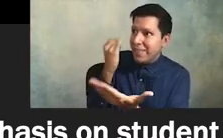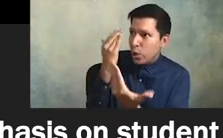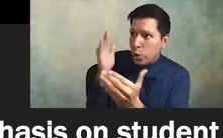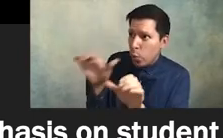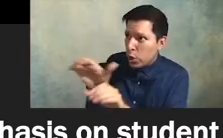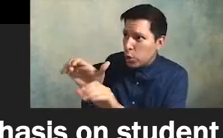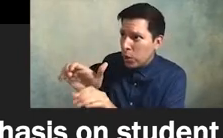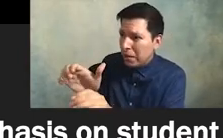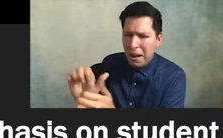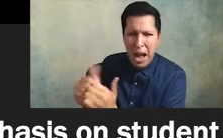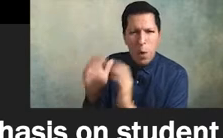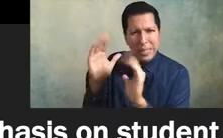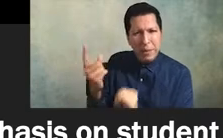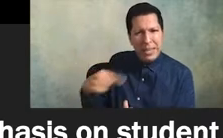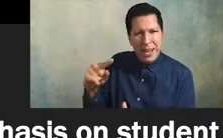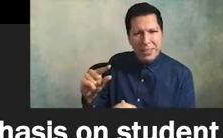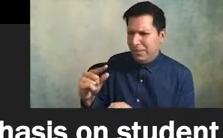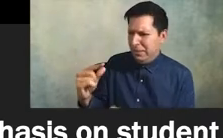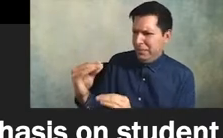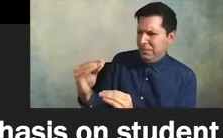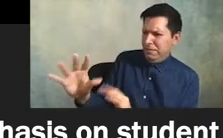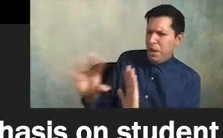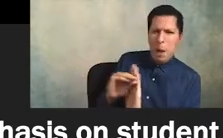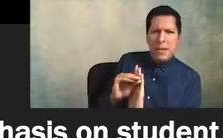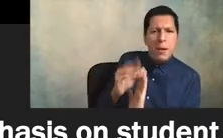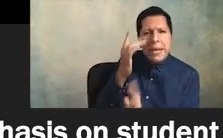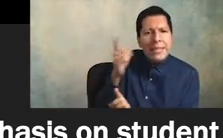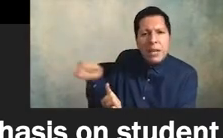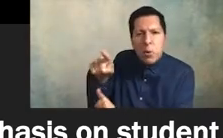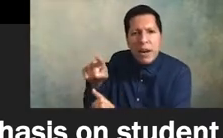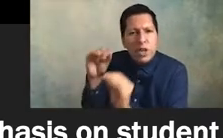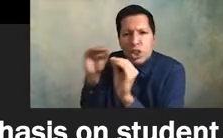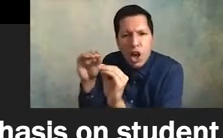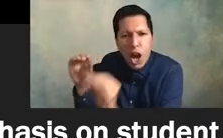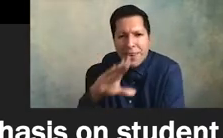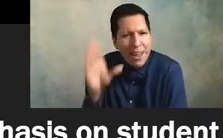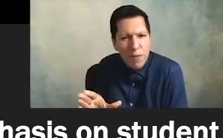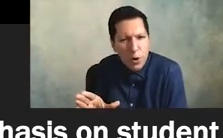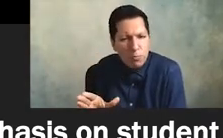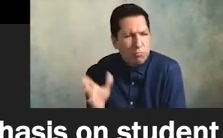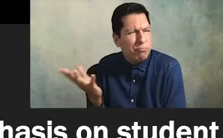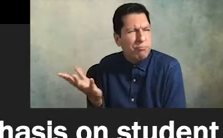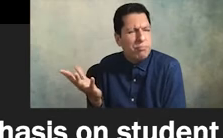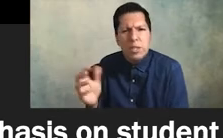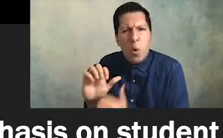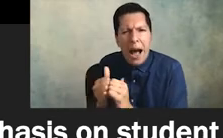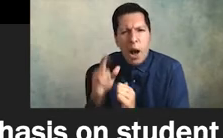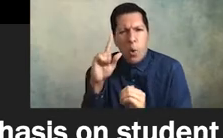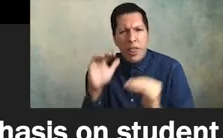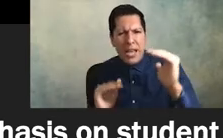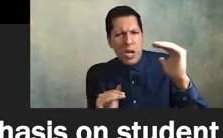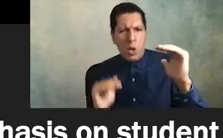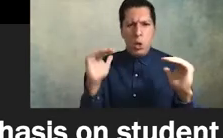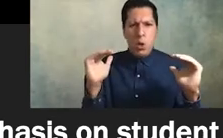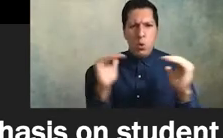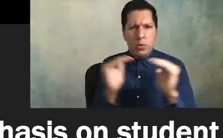why because they were never taught so then how are they going to close racial equity gaps how are